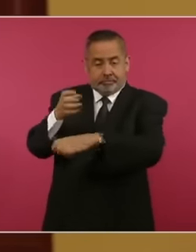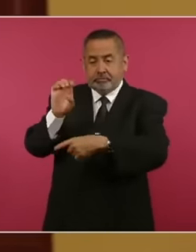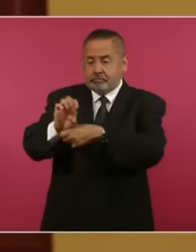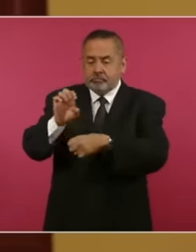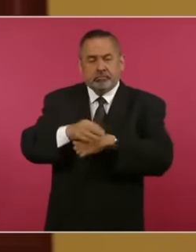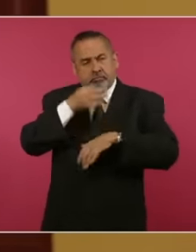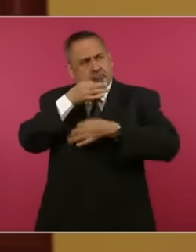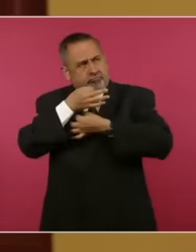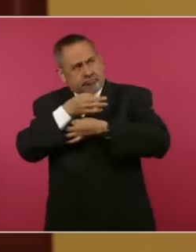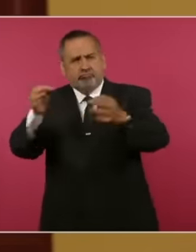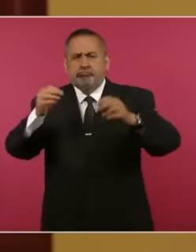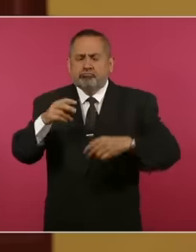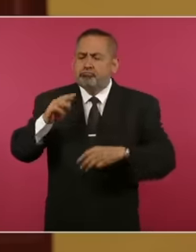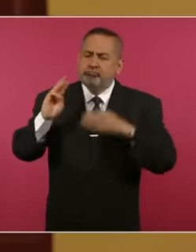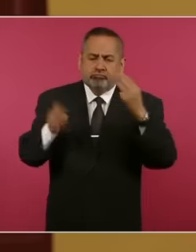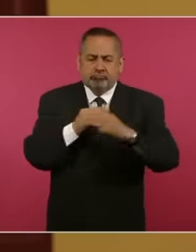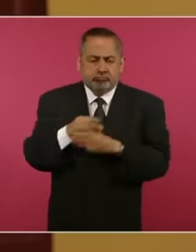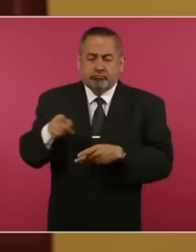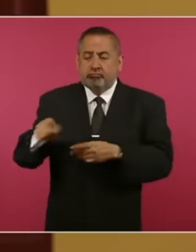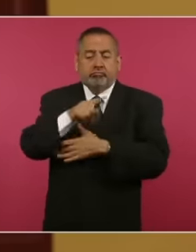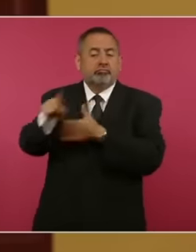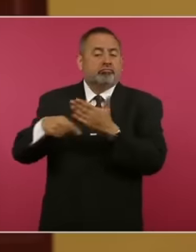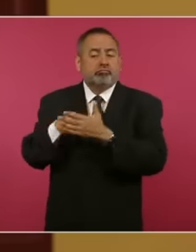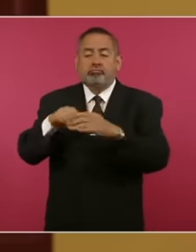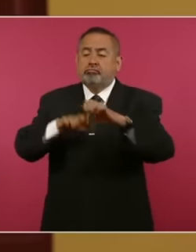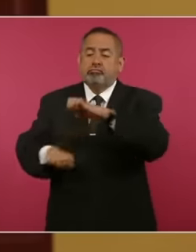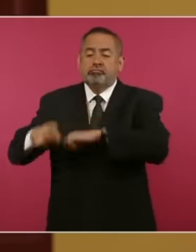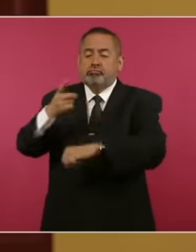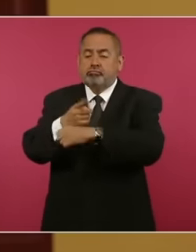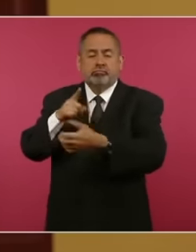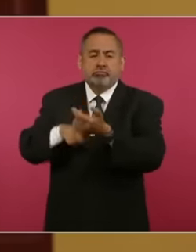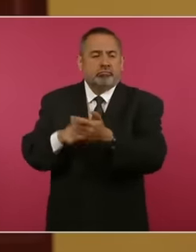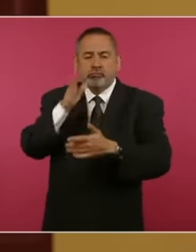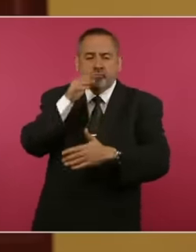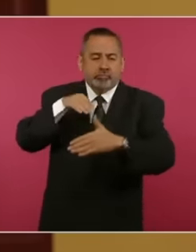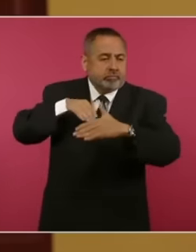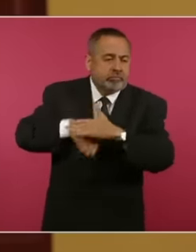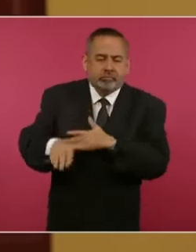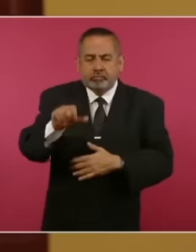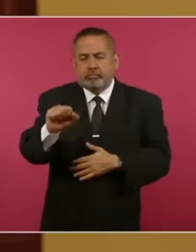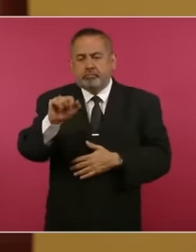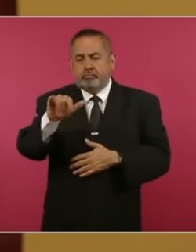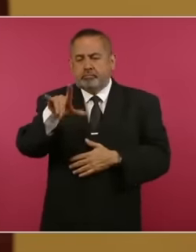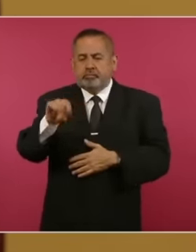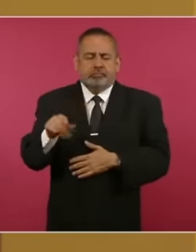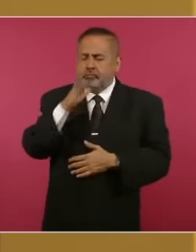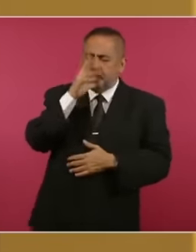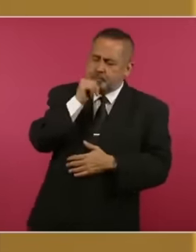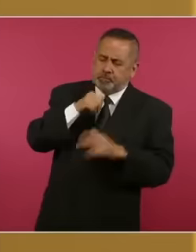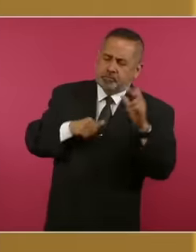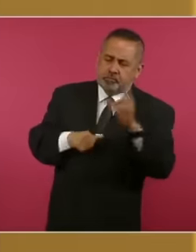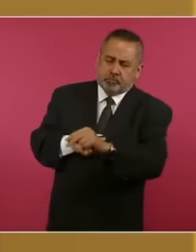the world that a diplomatic compound is not a hideout for this type of antisocial Ecuador led